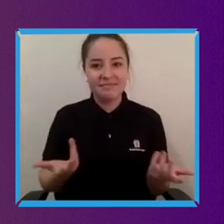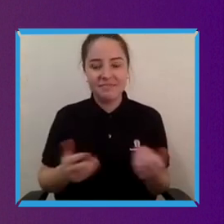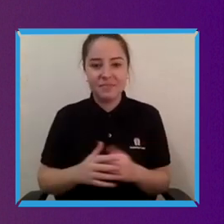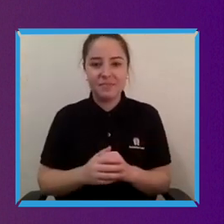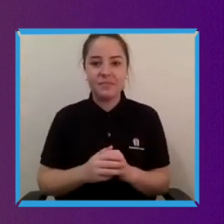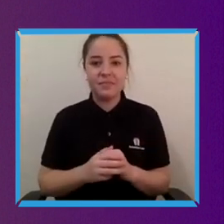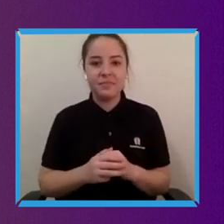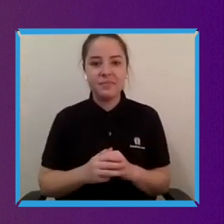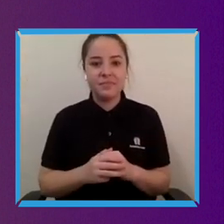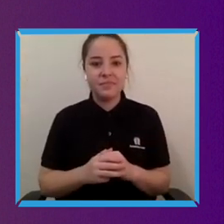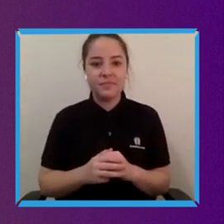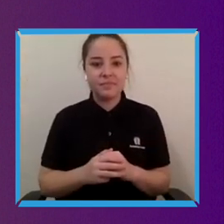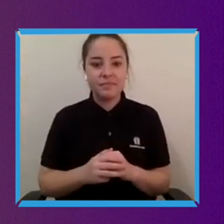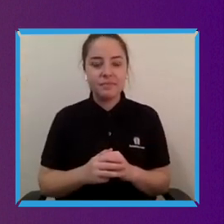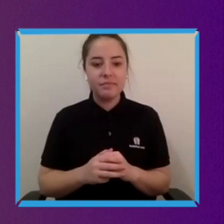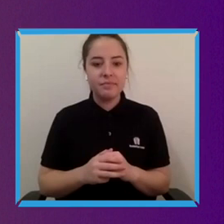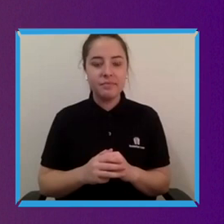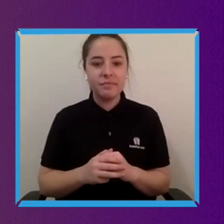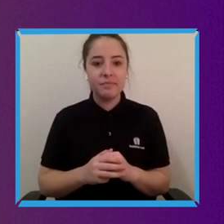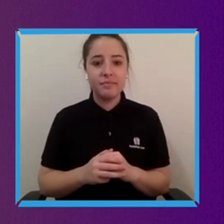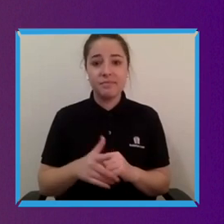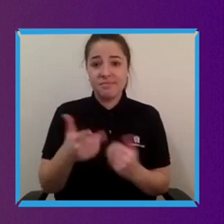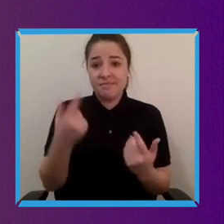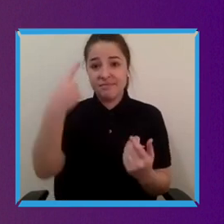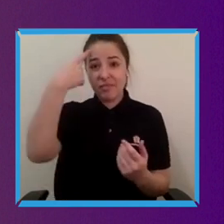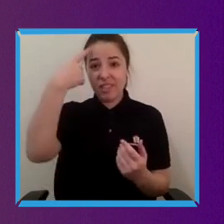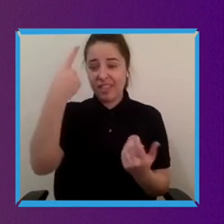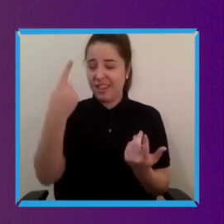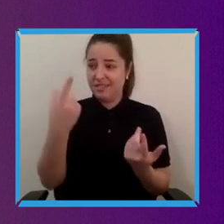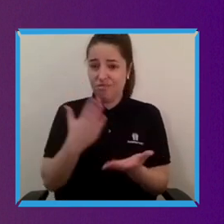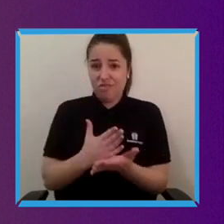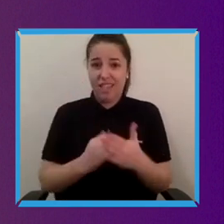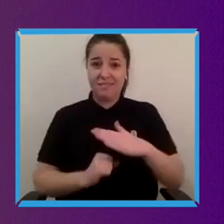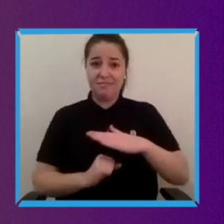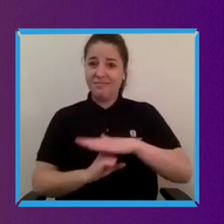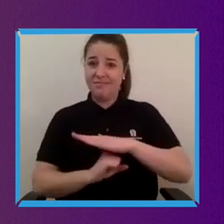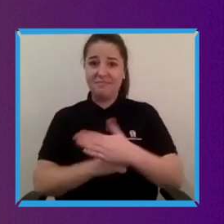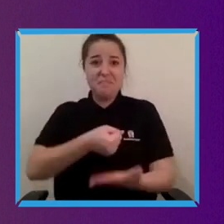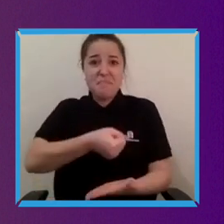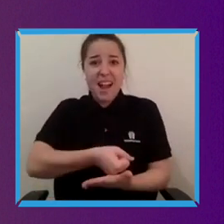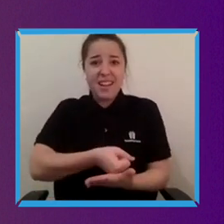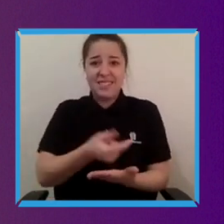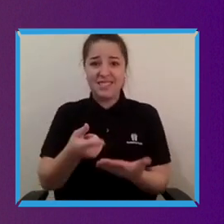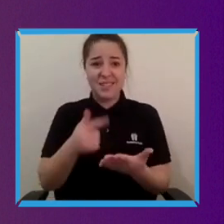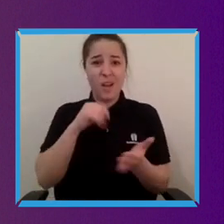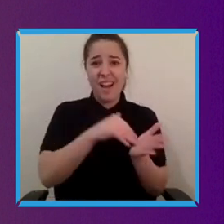So you know I think just one on a fundamental sort of creative level I think it's a great proxy and then just secondly